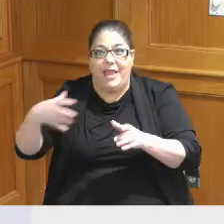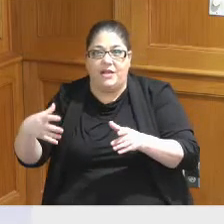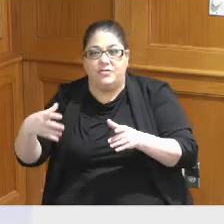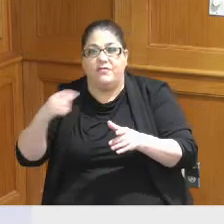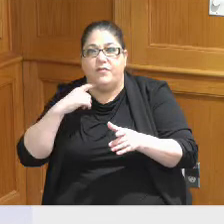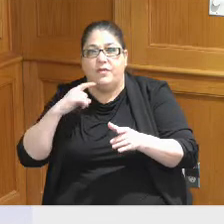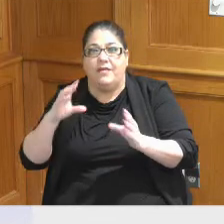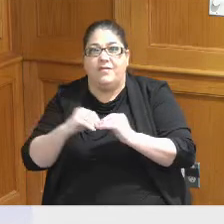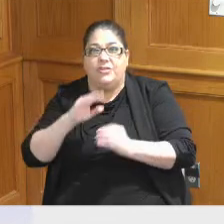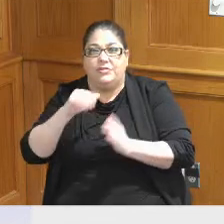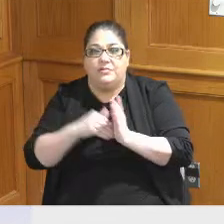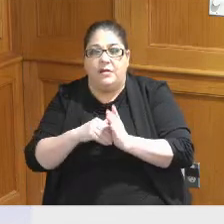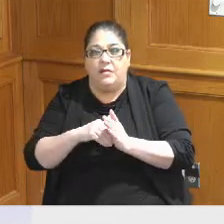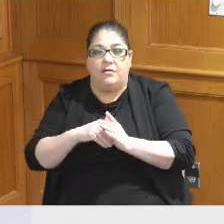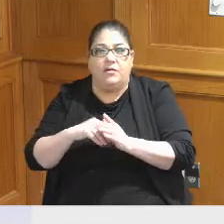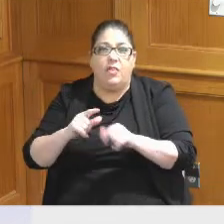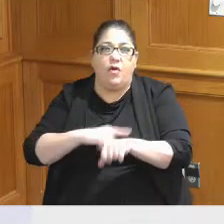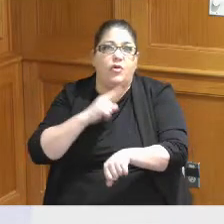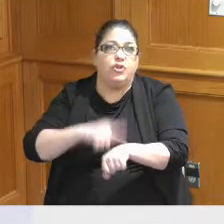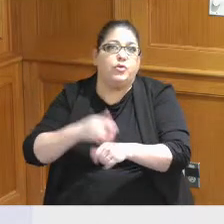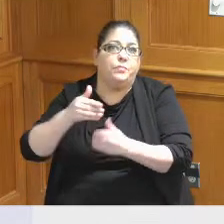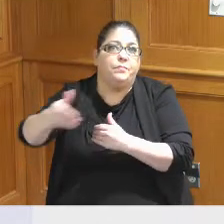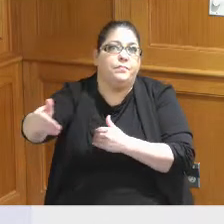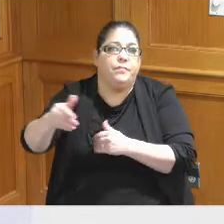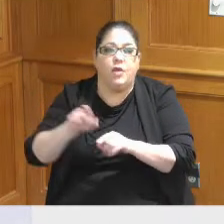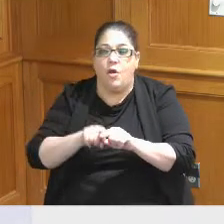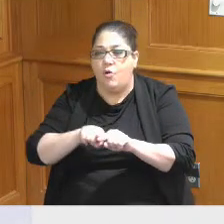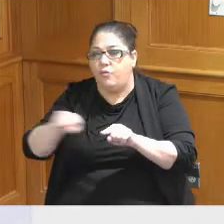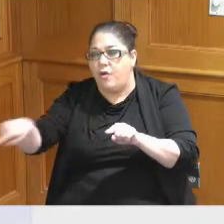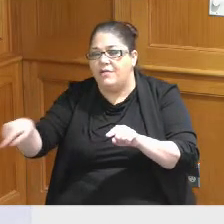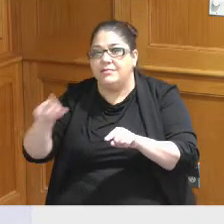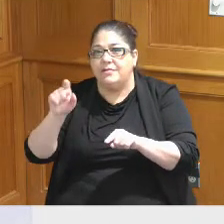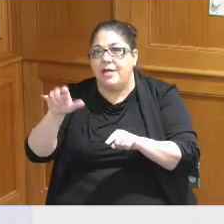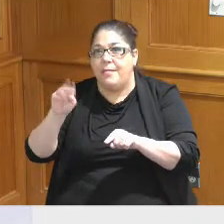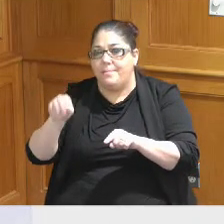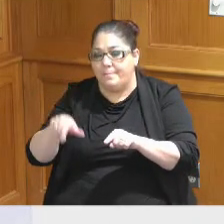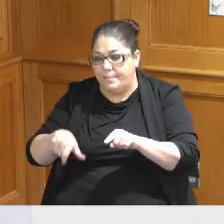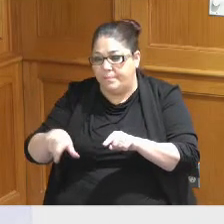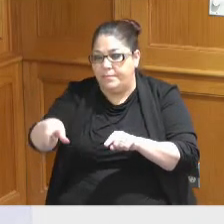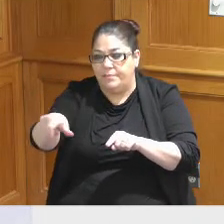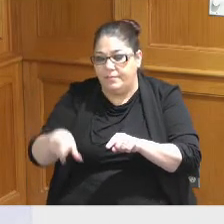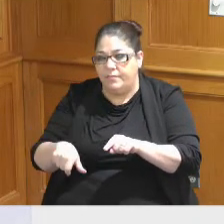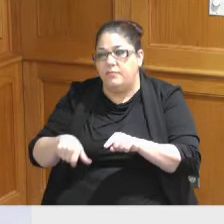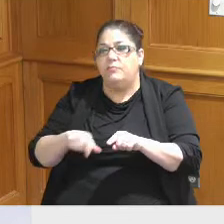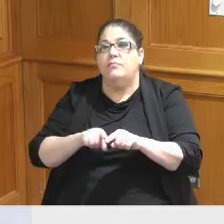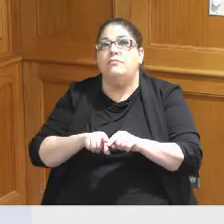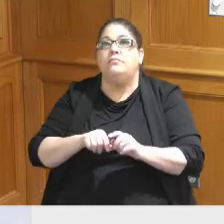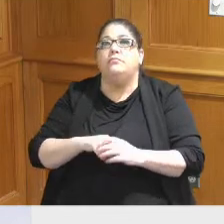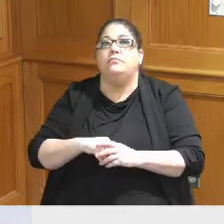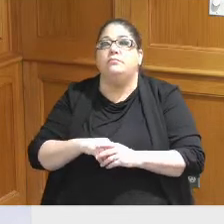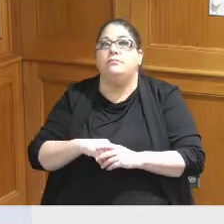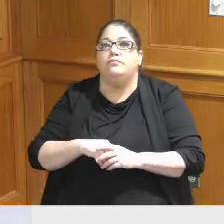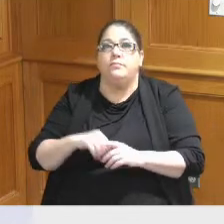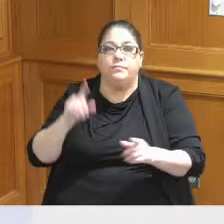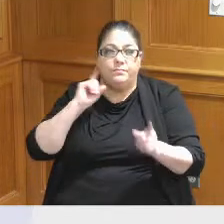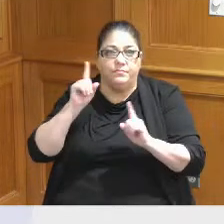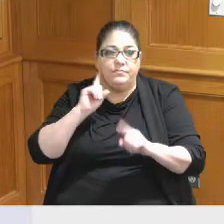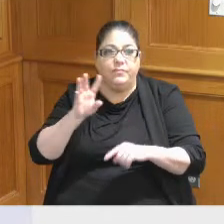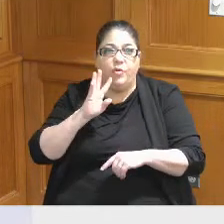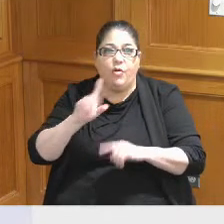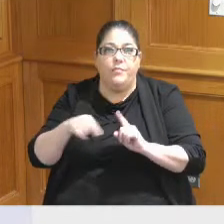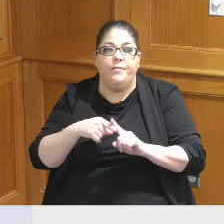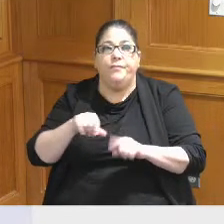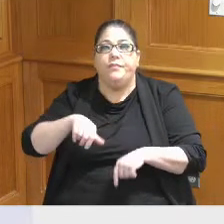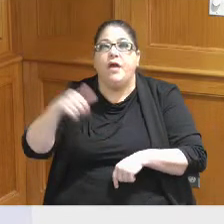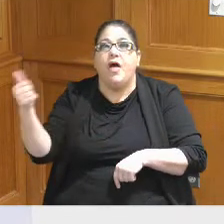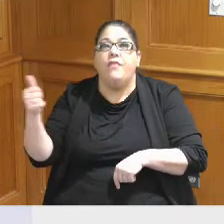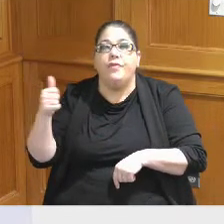Term across Elm there's also been talk at least preliminarily about other directional expansions